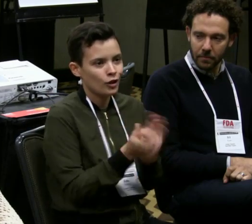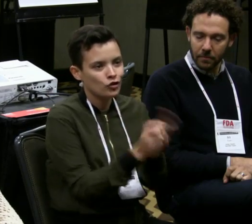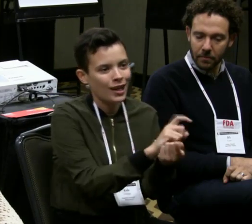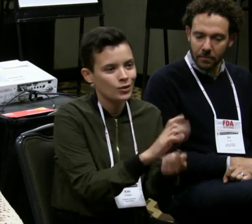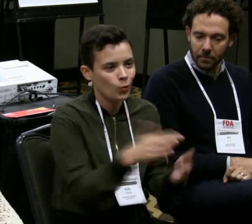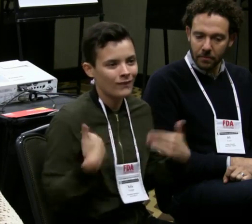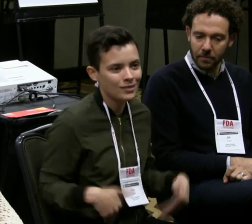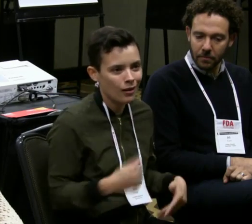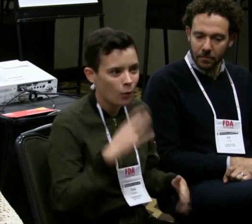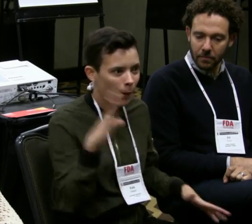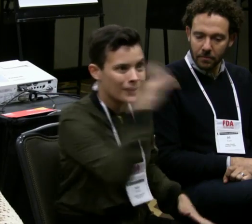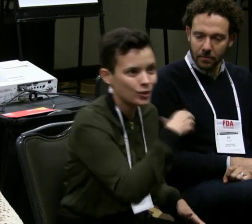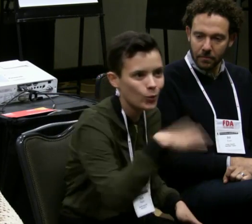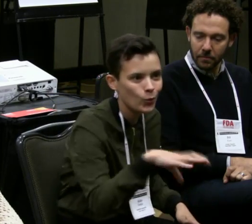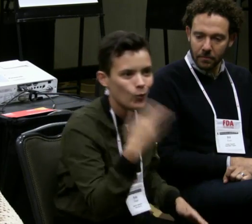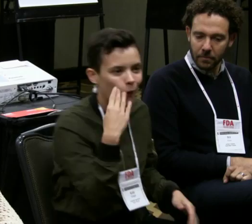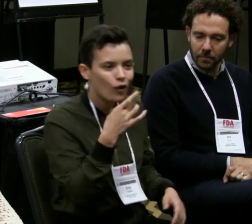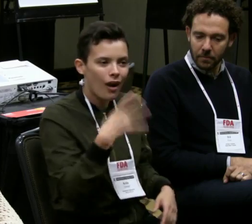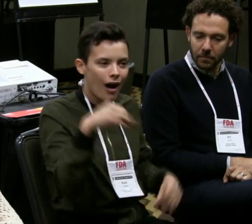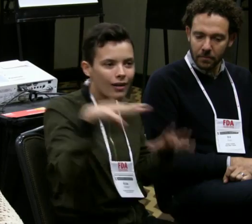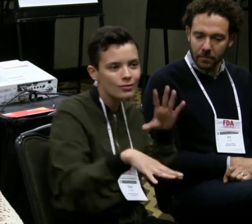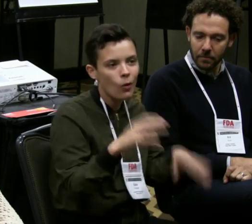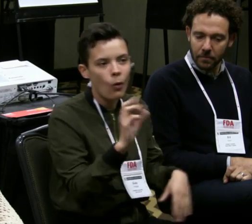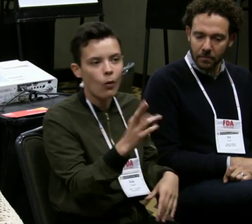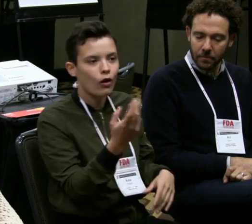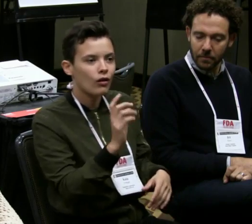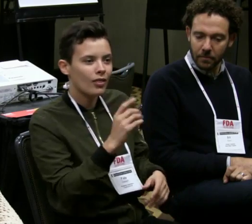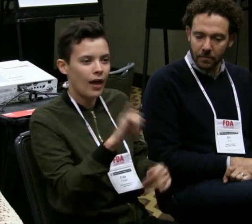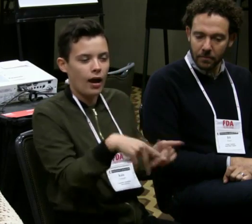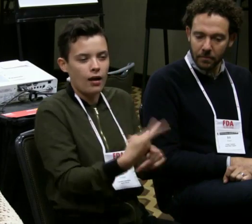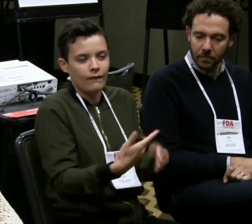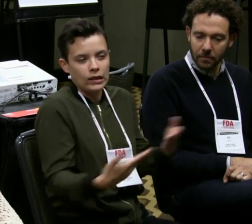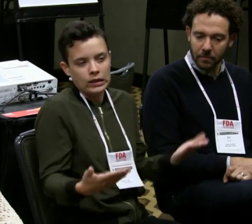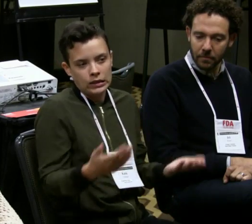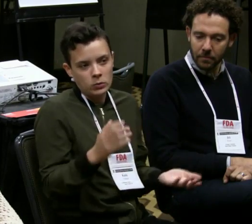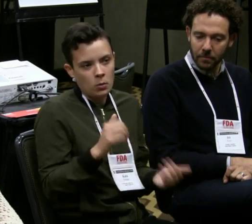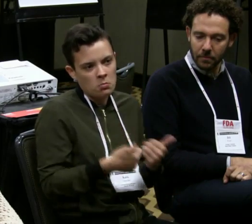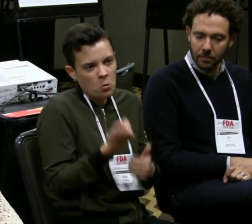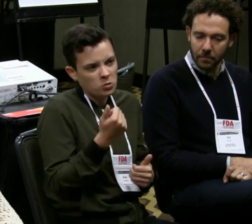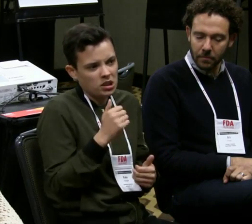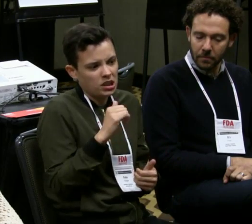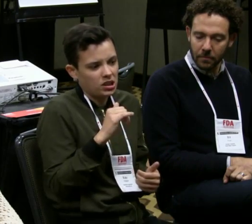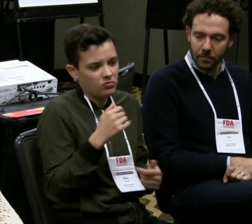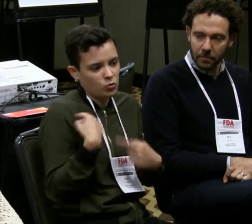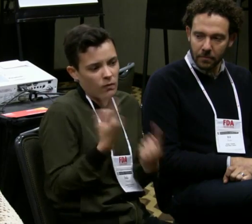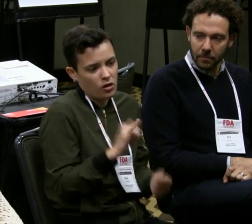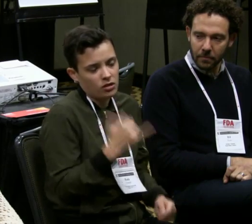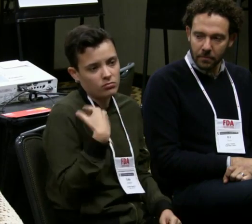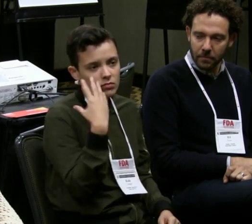Sometimes I have to remind actors not to do change on their body because then we miss a cue,